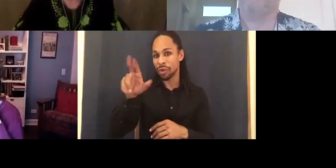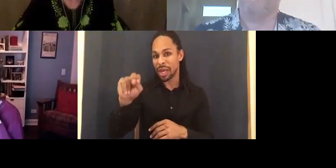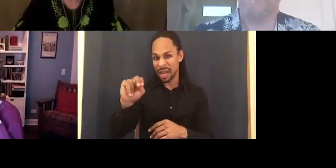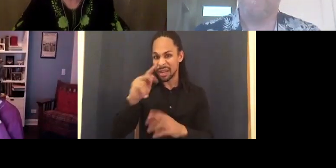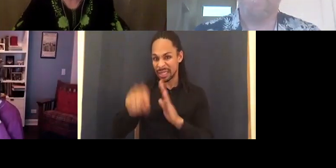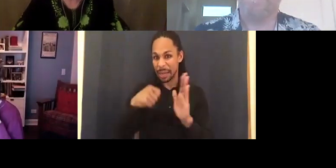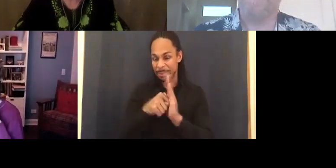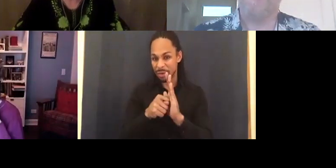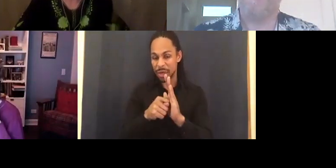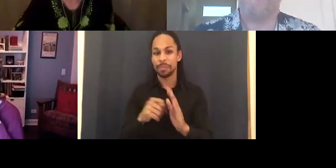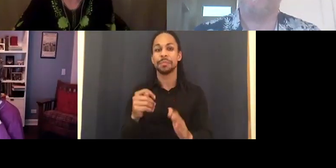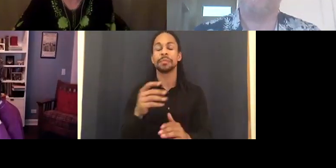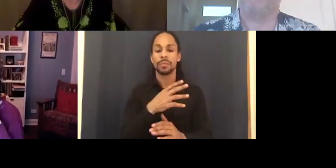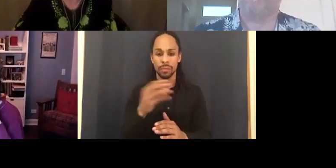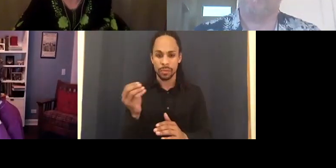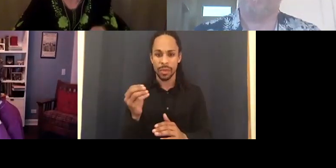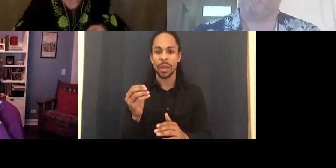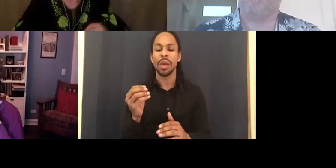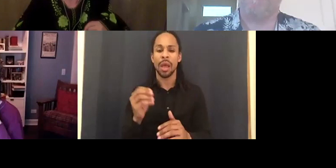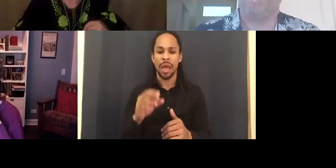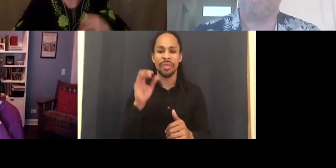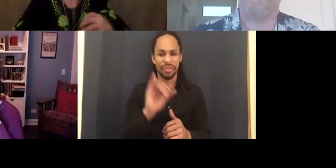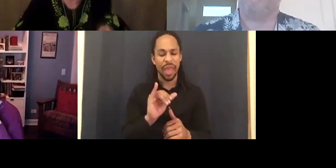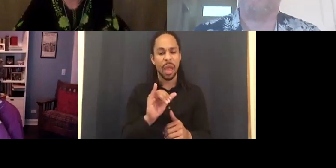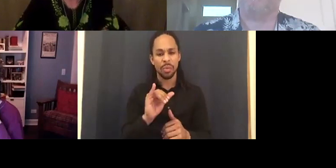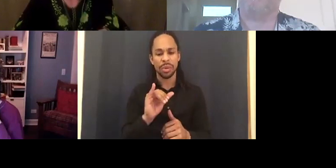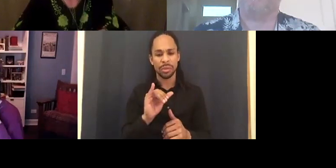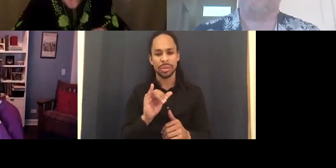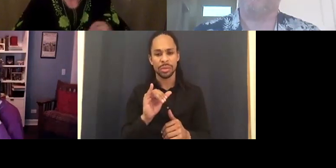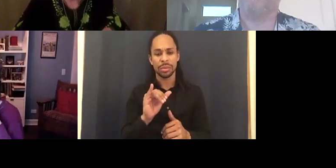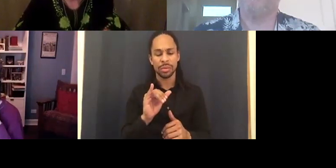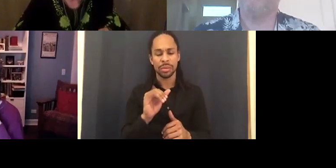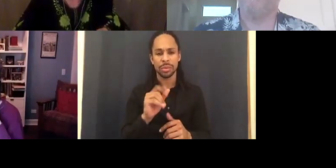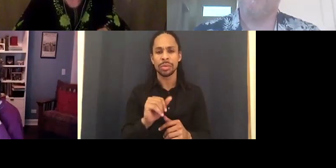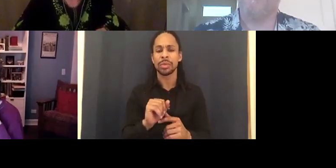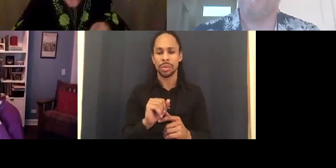roughly parallel as when disabled people were a burden, not contributors.